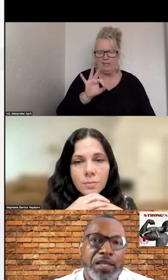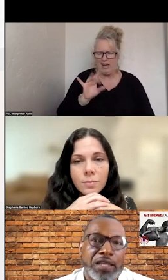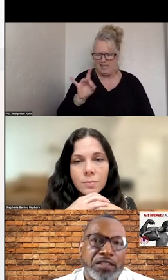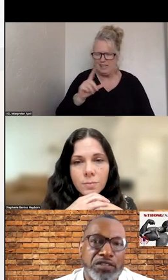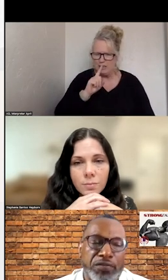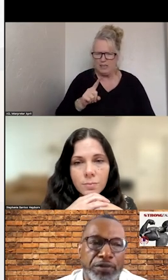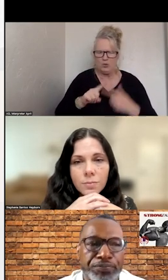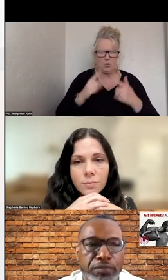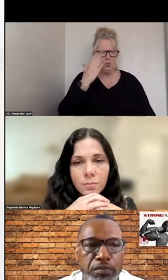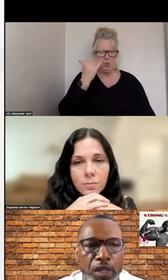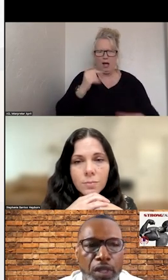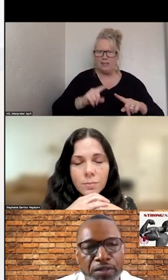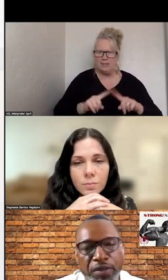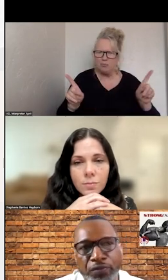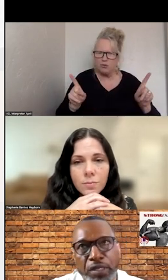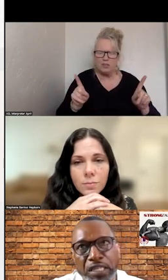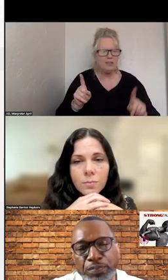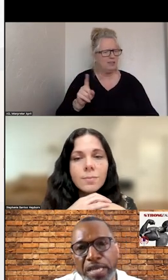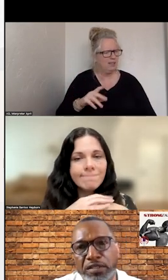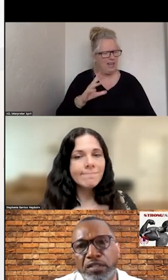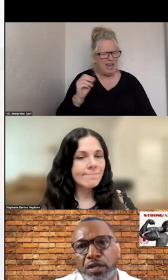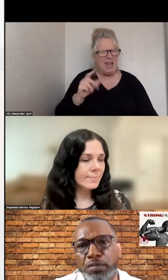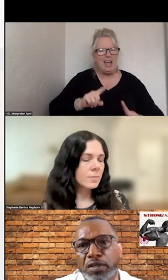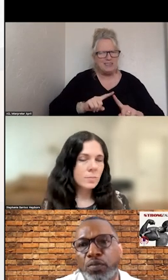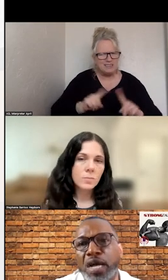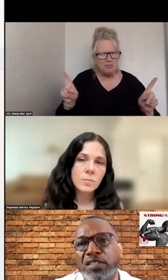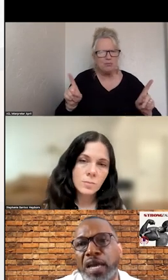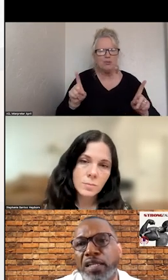988 IS DIFFERENT. DIFFERENT IN TERMS OF WHY SHOULD